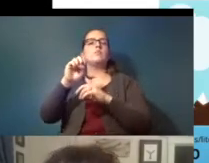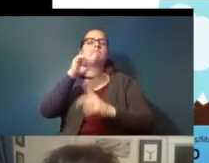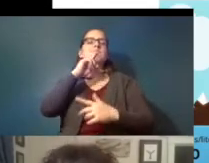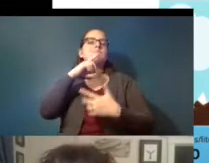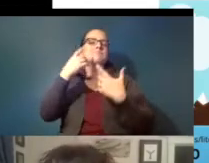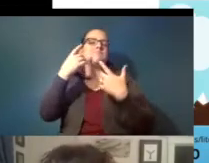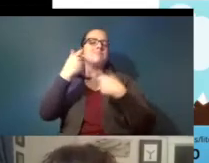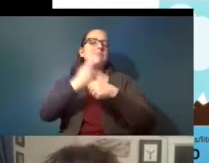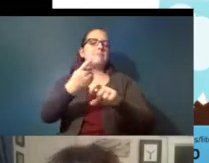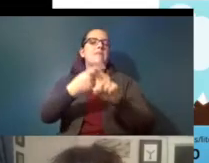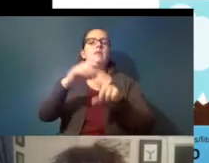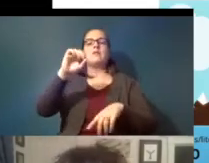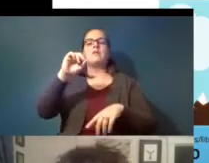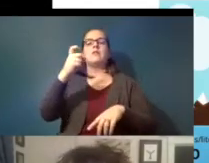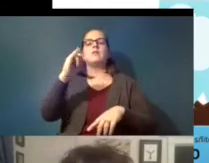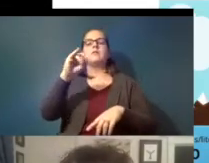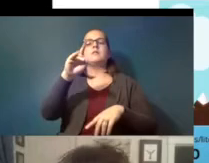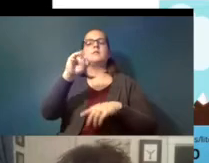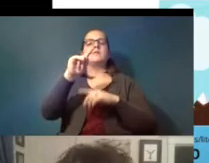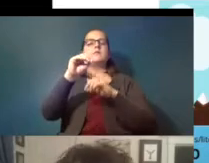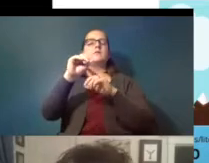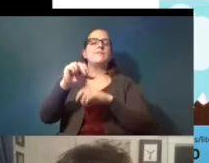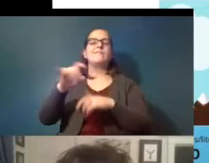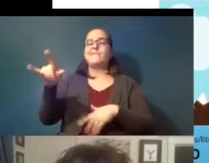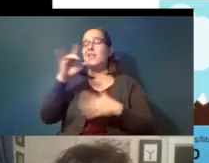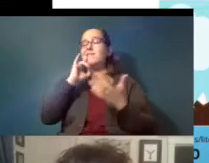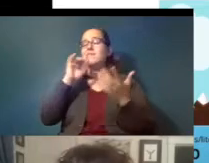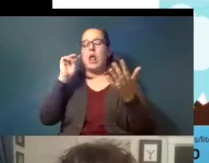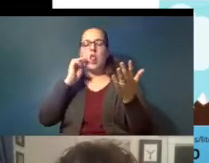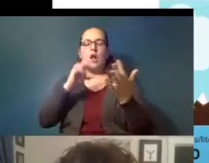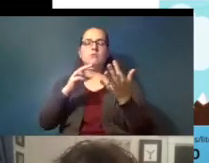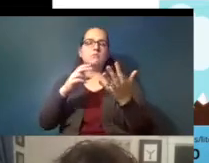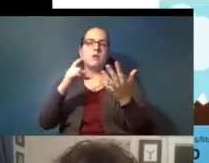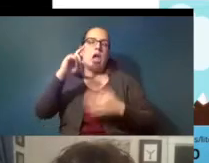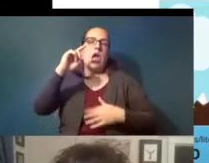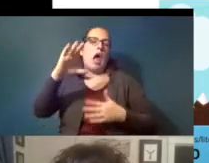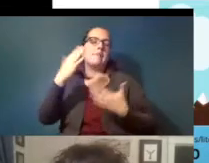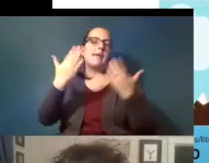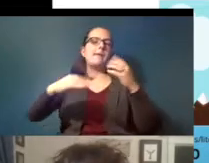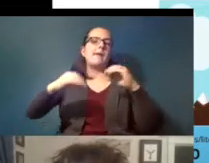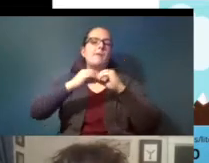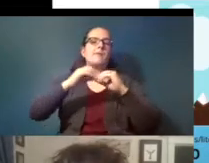and it turned out you know they looked at hundreds probably more than that different chemicals as the